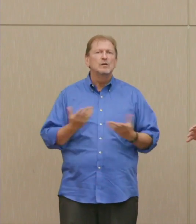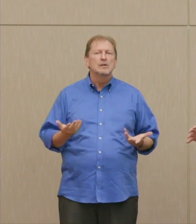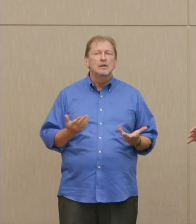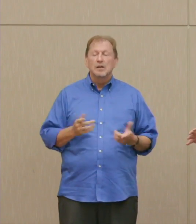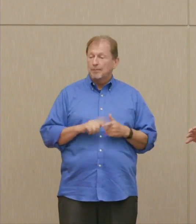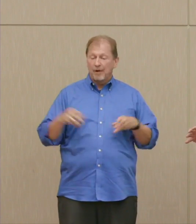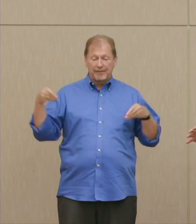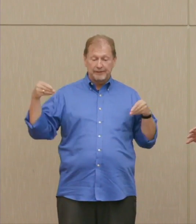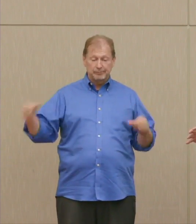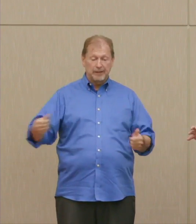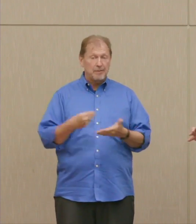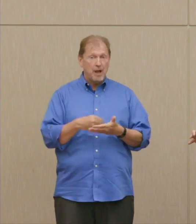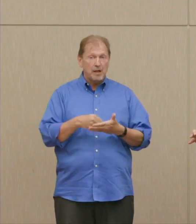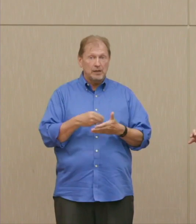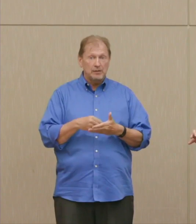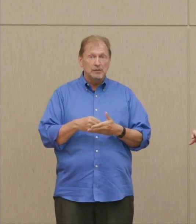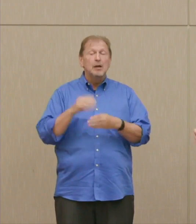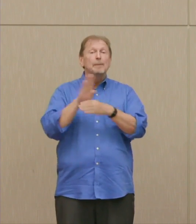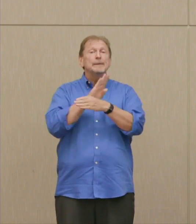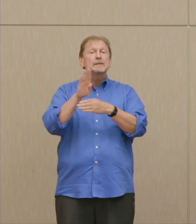sides, for the corporations that build them.